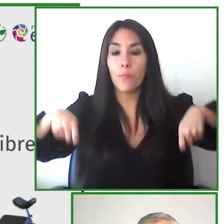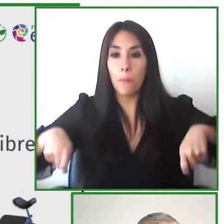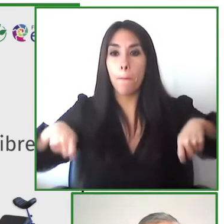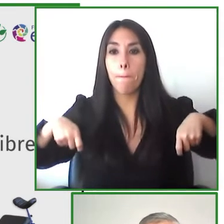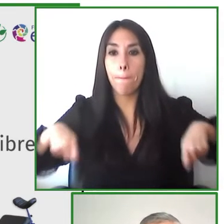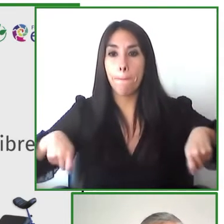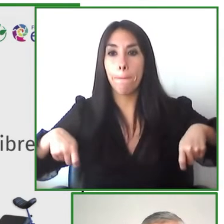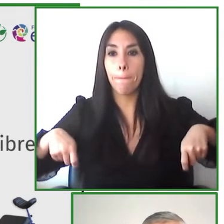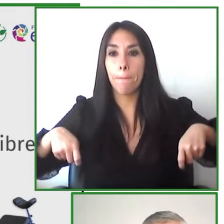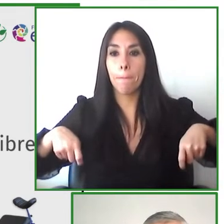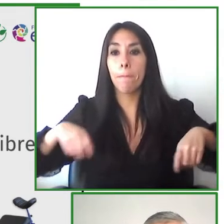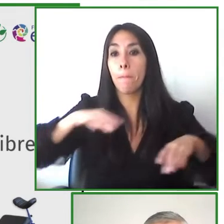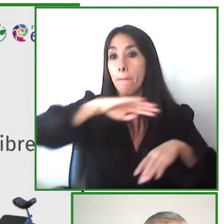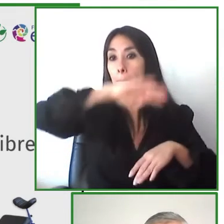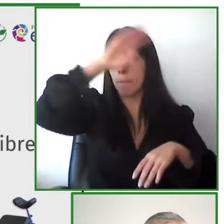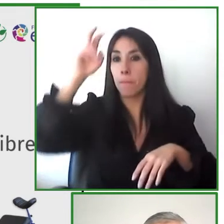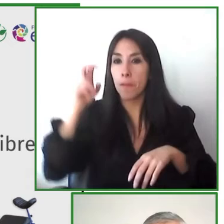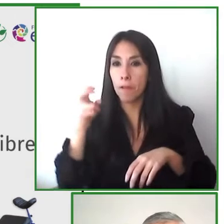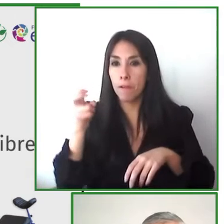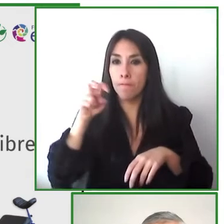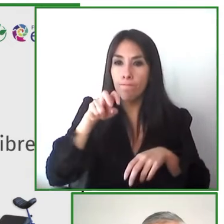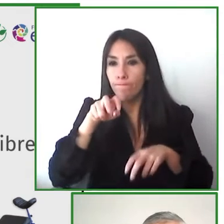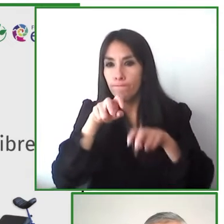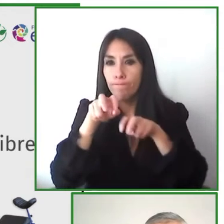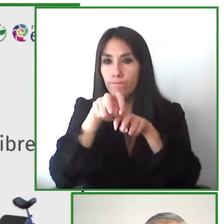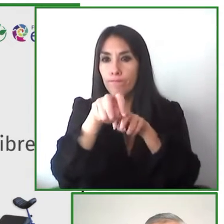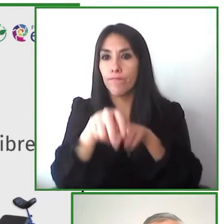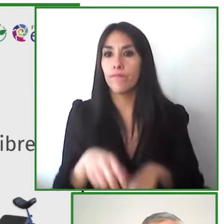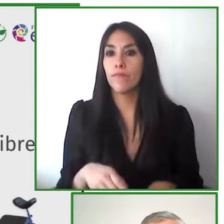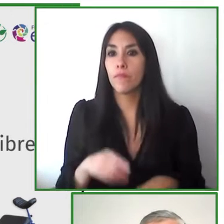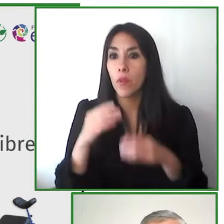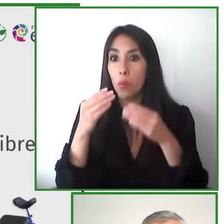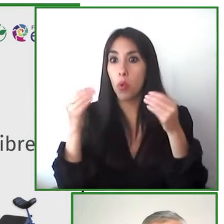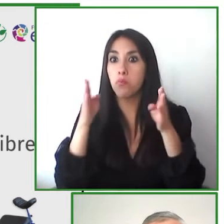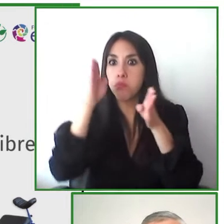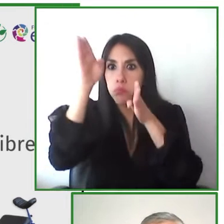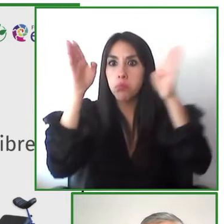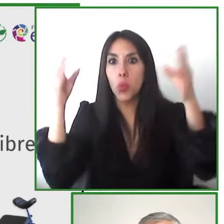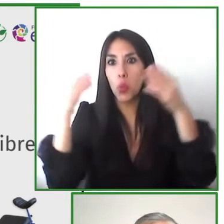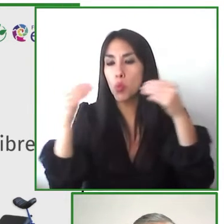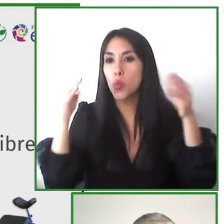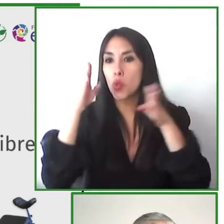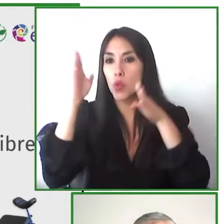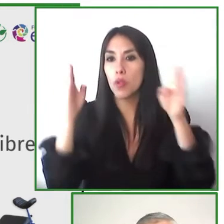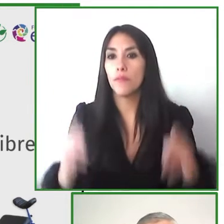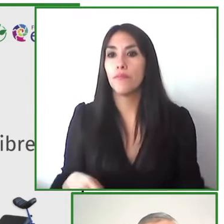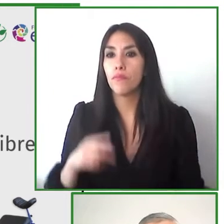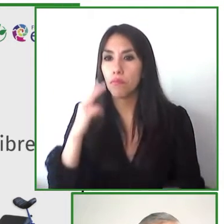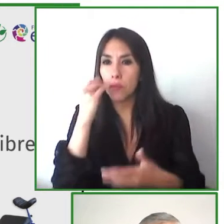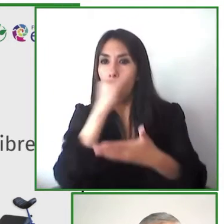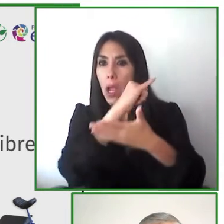and we use this to carry out inclusive excursions into nature we train